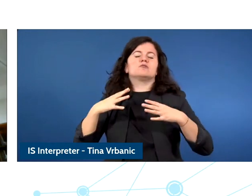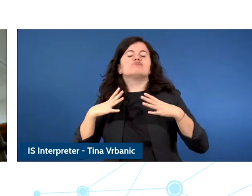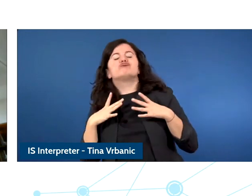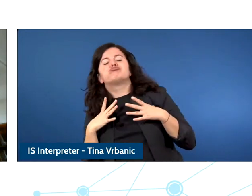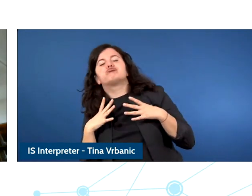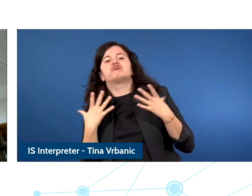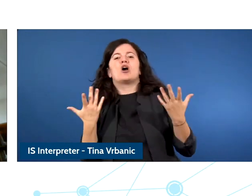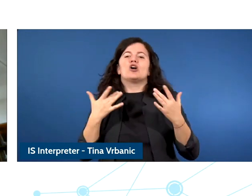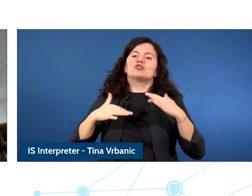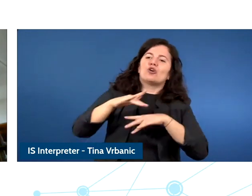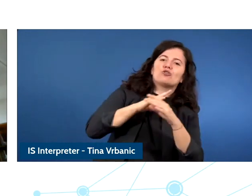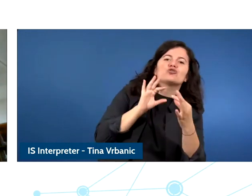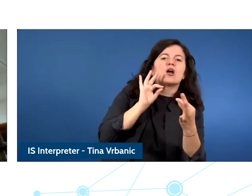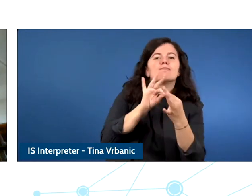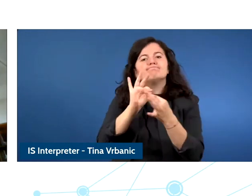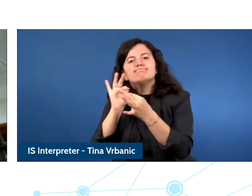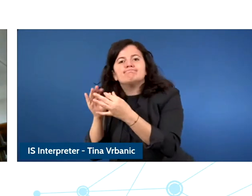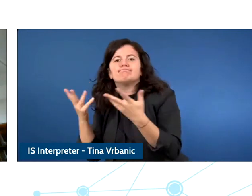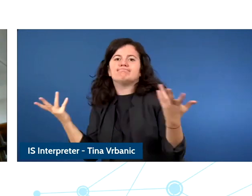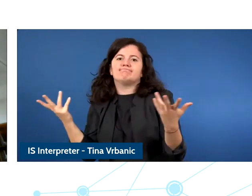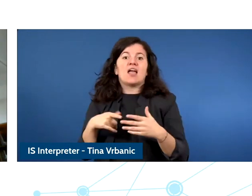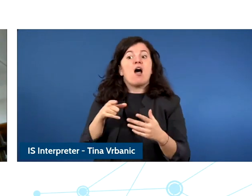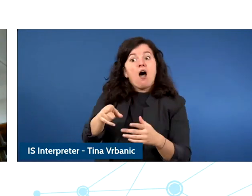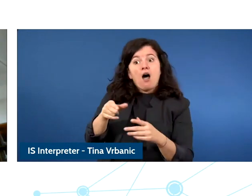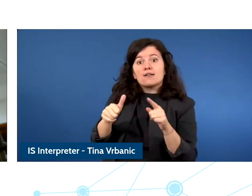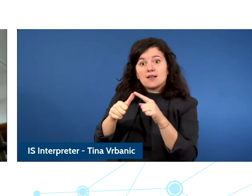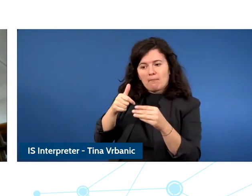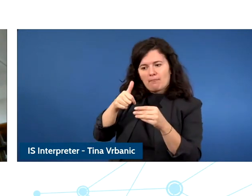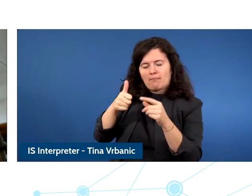this protection rights and including protection against harmism consequent